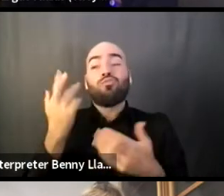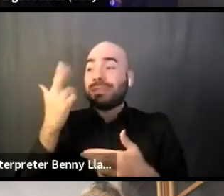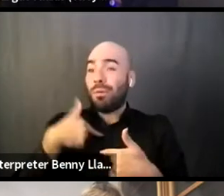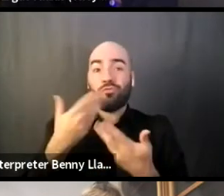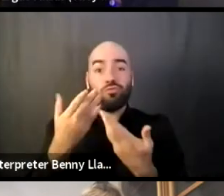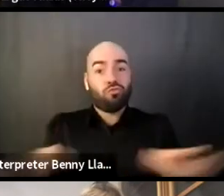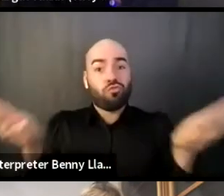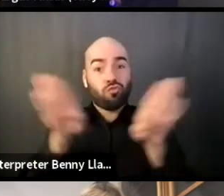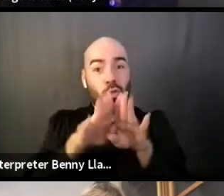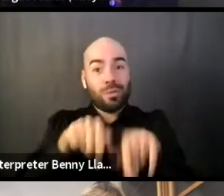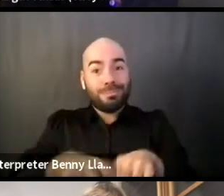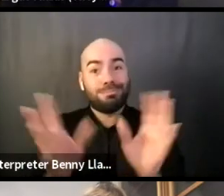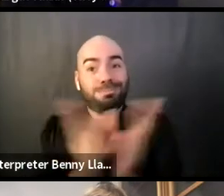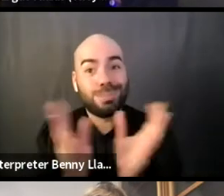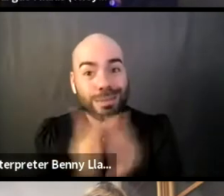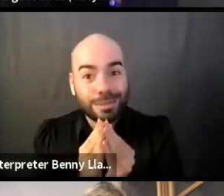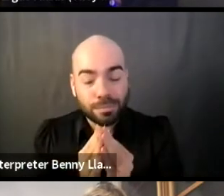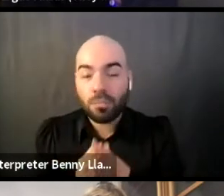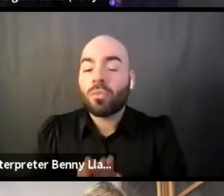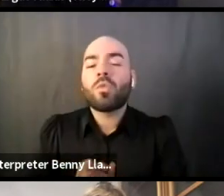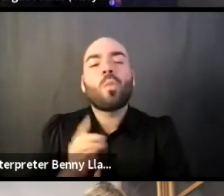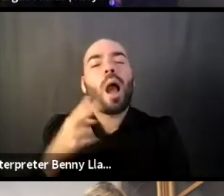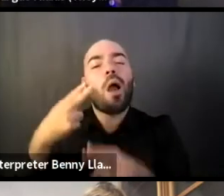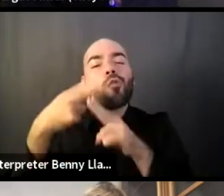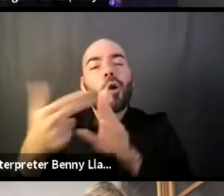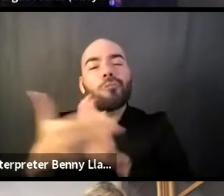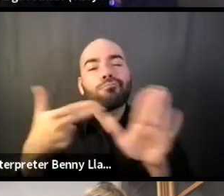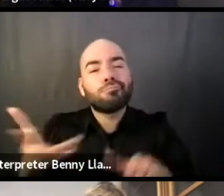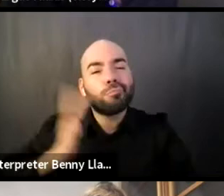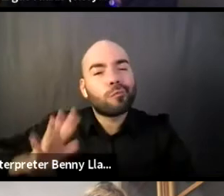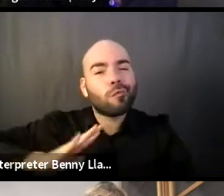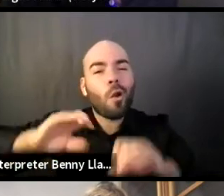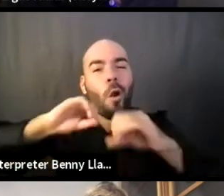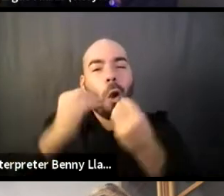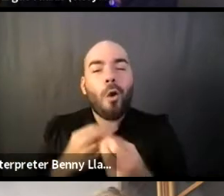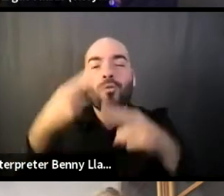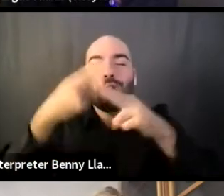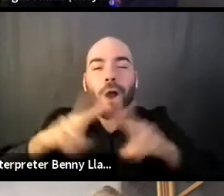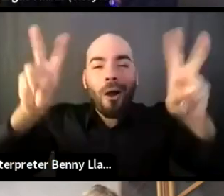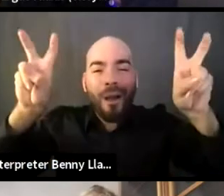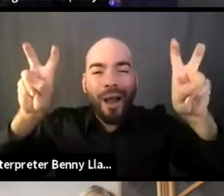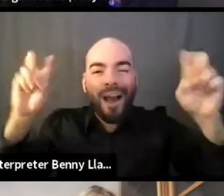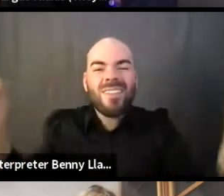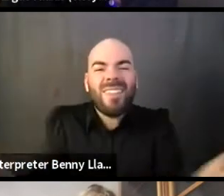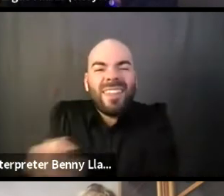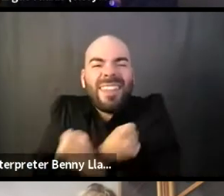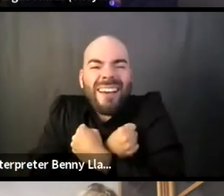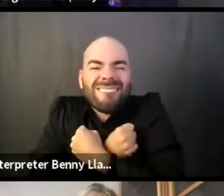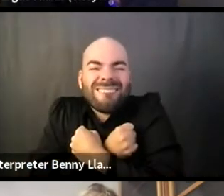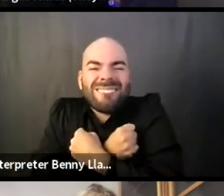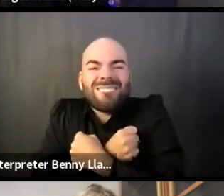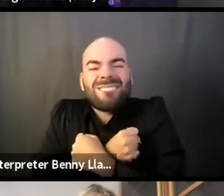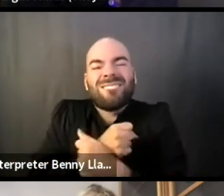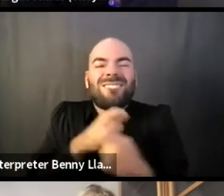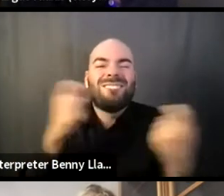one of my former organizations, a love fest. And I'm really interested in ending this call